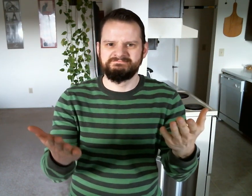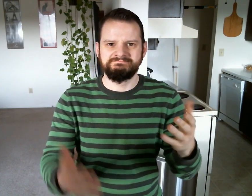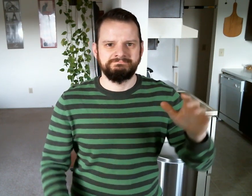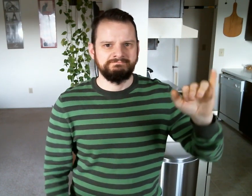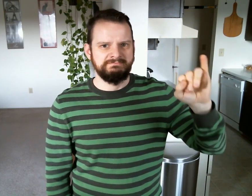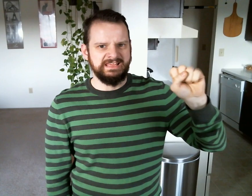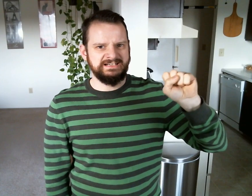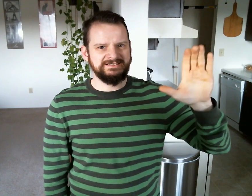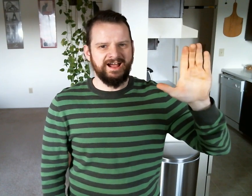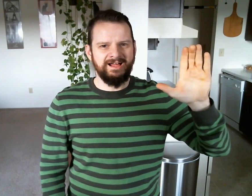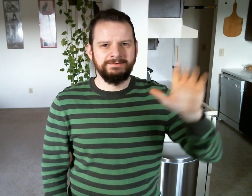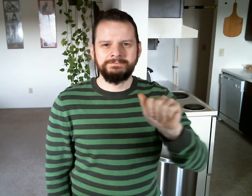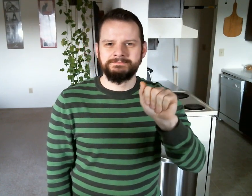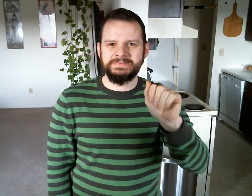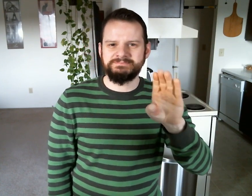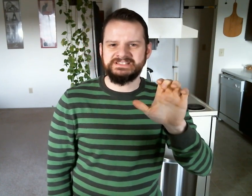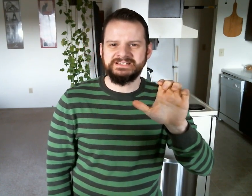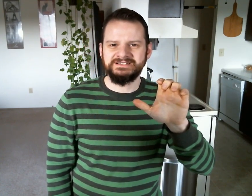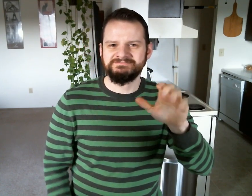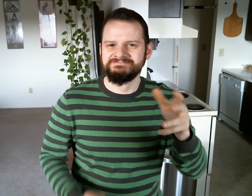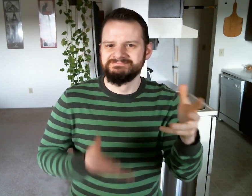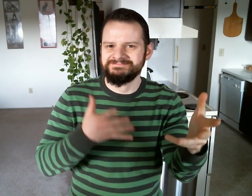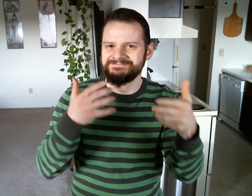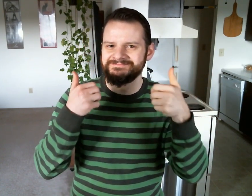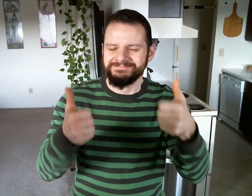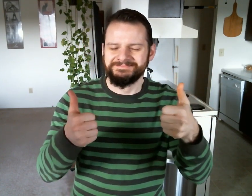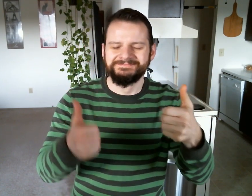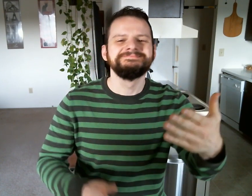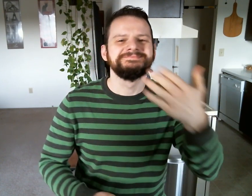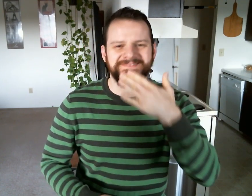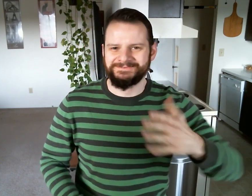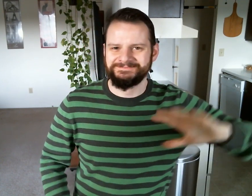That's ISL alphabet! Thanks and see ya!